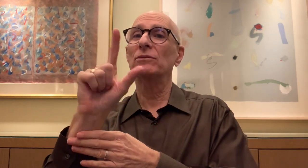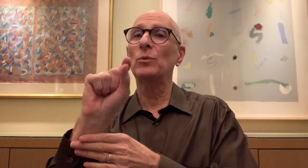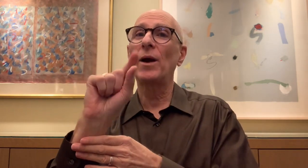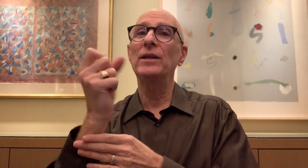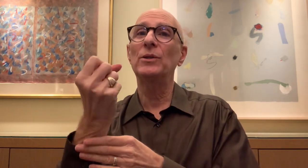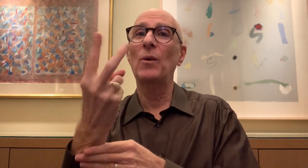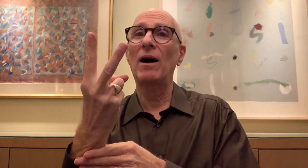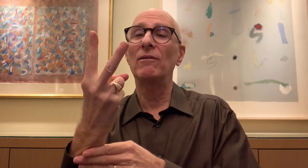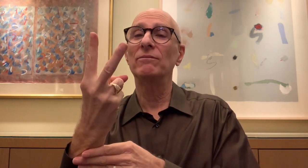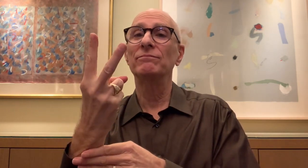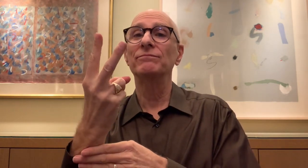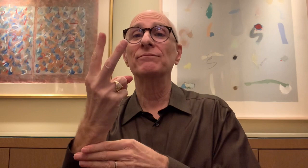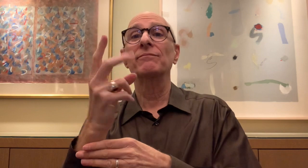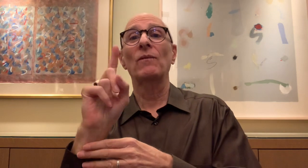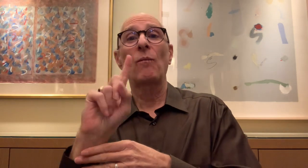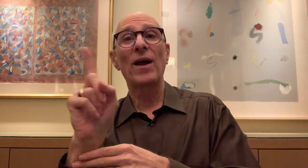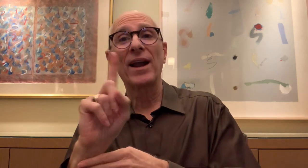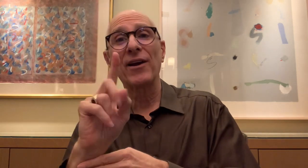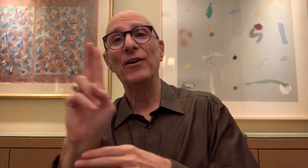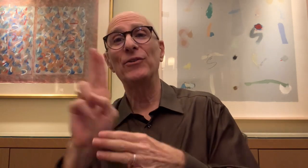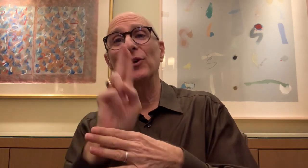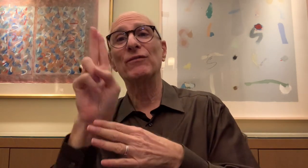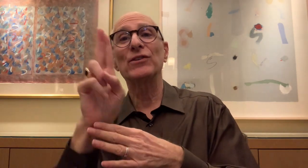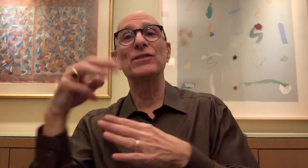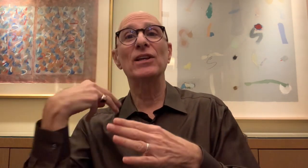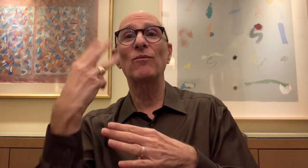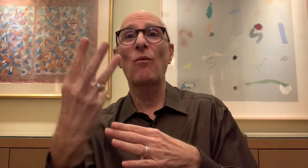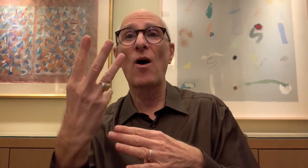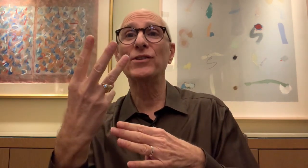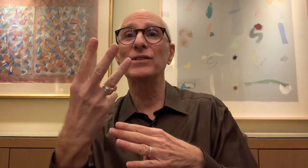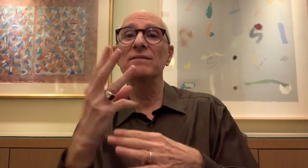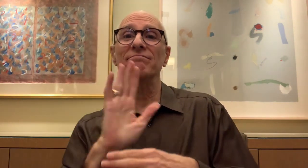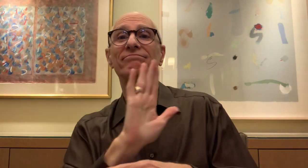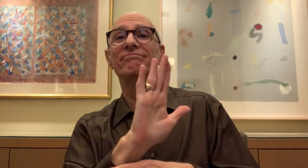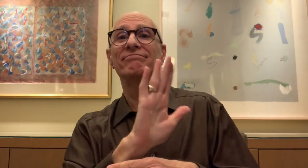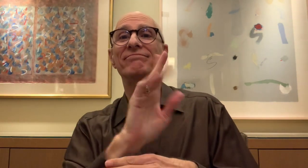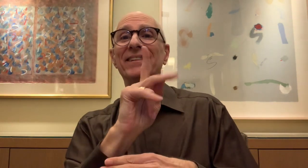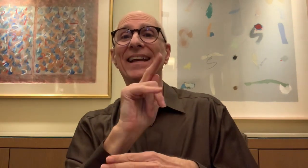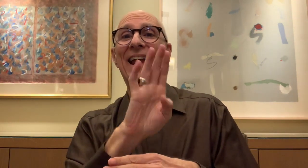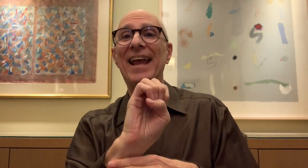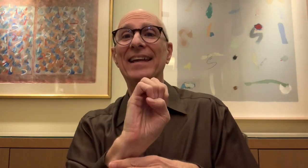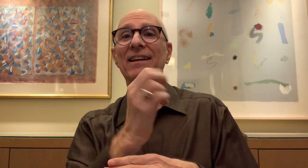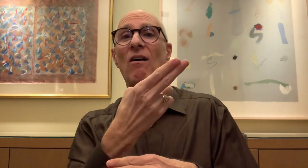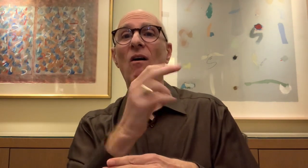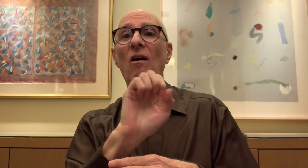for one weekend at the University of Washington, Kane Hall.